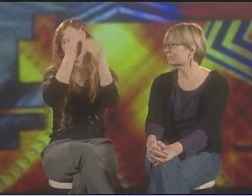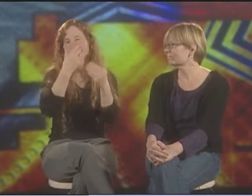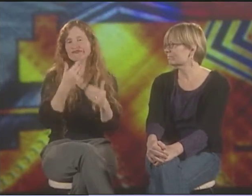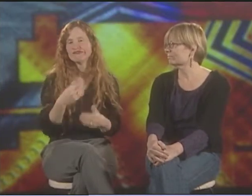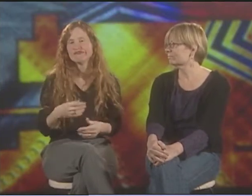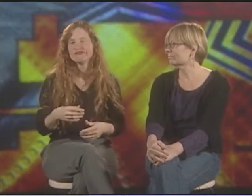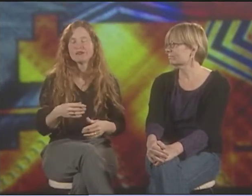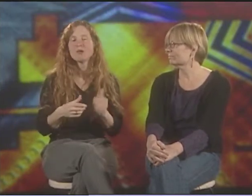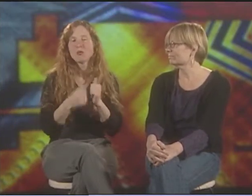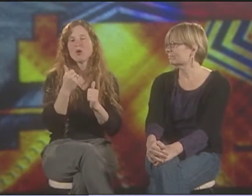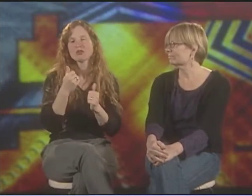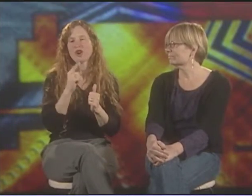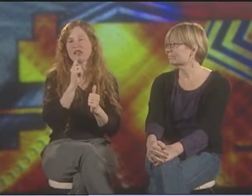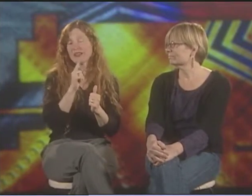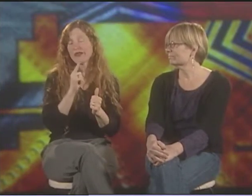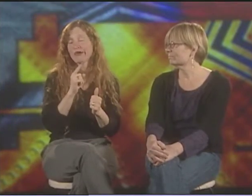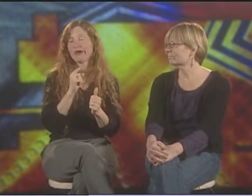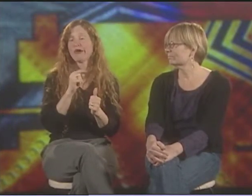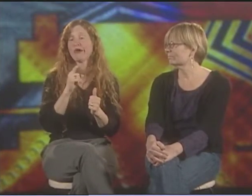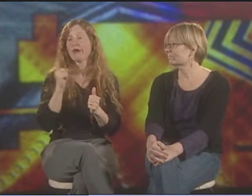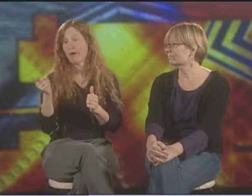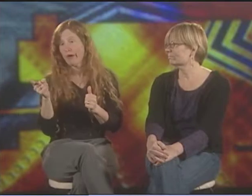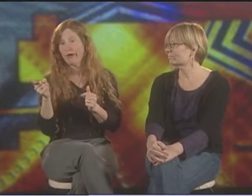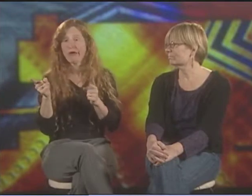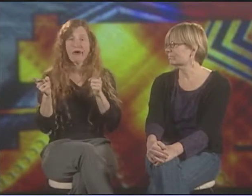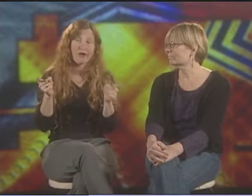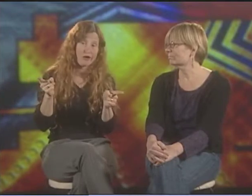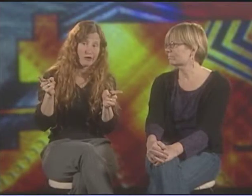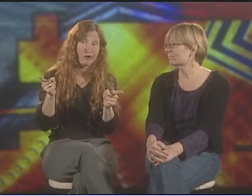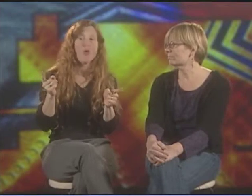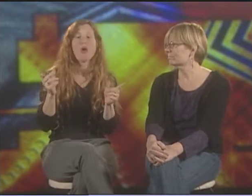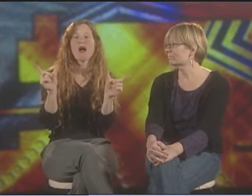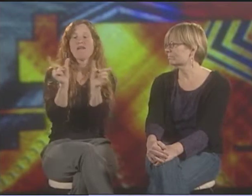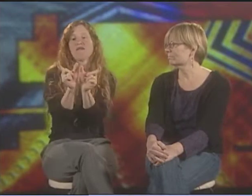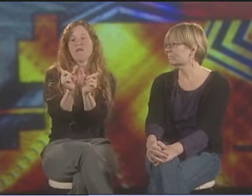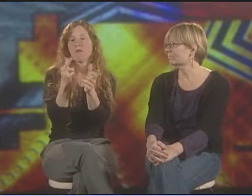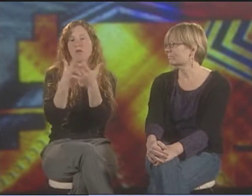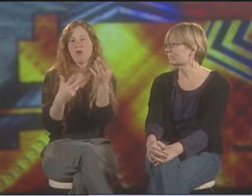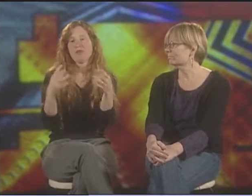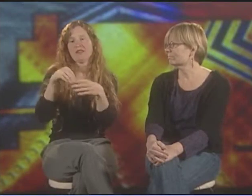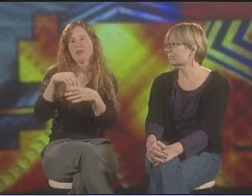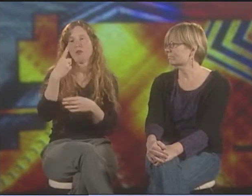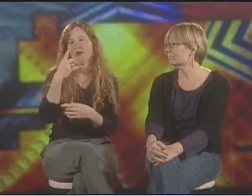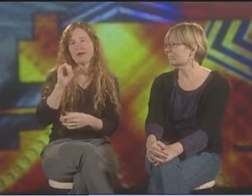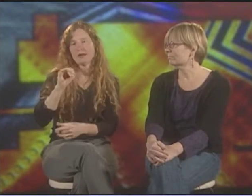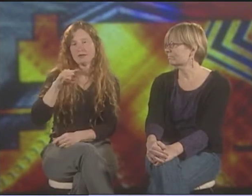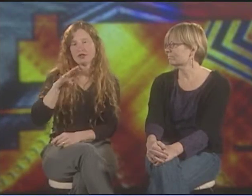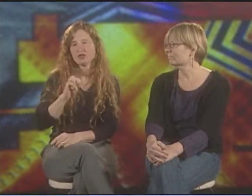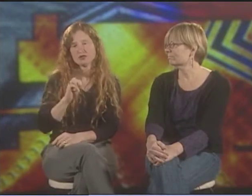AS IT MOVES ON THE HIGHER PARTS OF IT. THINGS CAN BE, IN THE ART WORLD, EITHER AFFIRMATION OR RESISTANCE